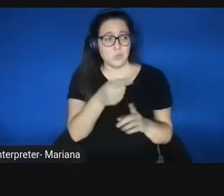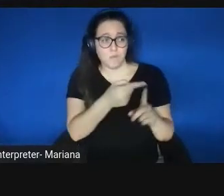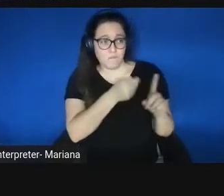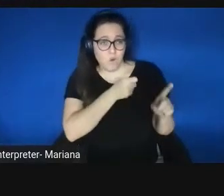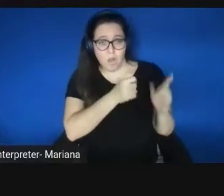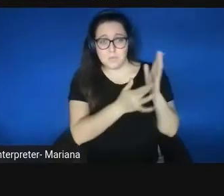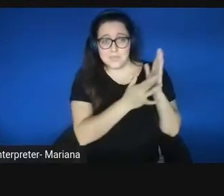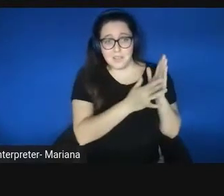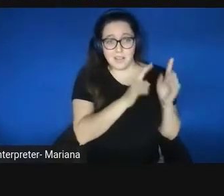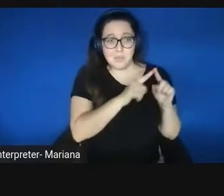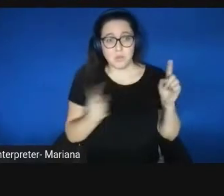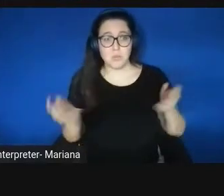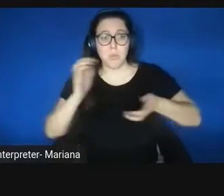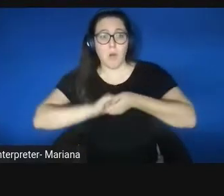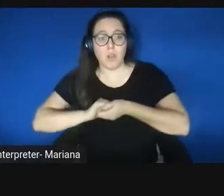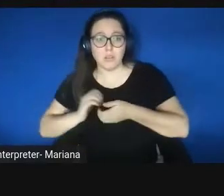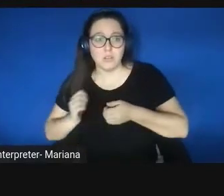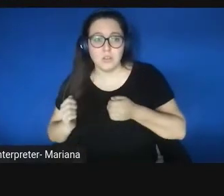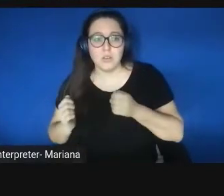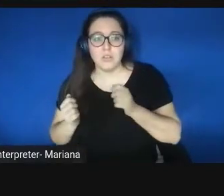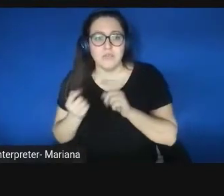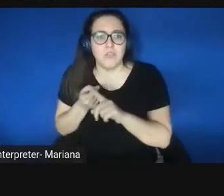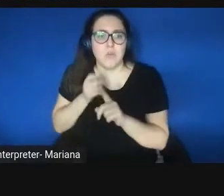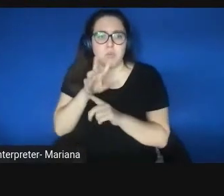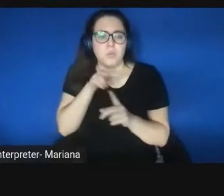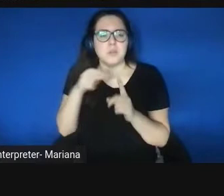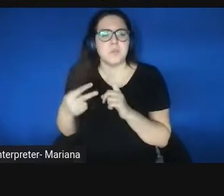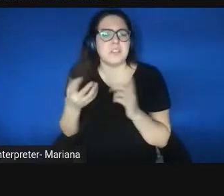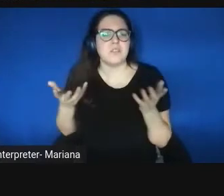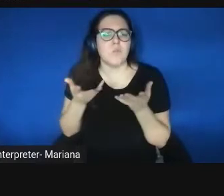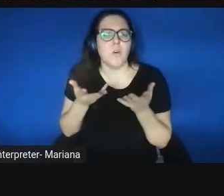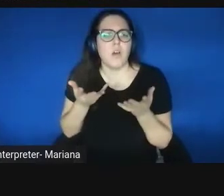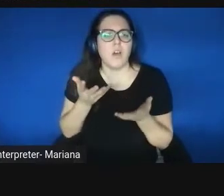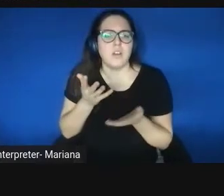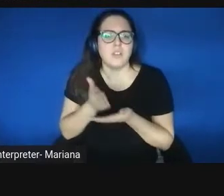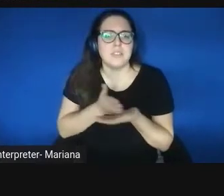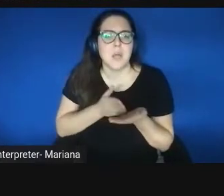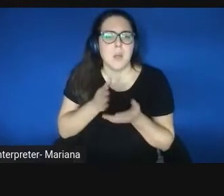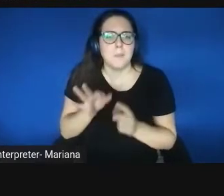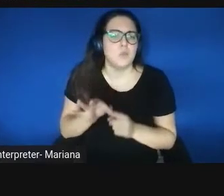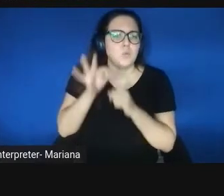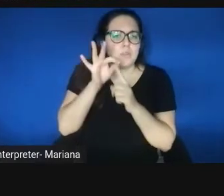But you know, from your perspective, like what are some of the unique resources that are available,